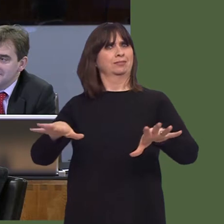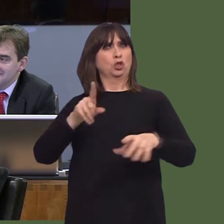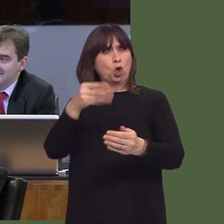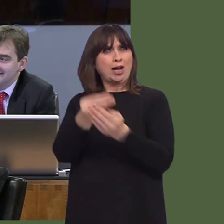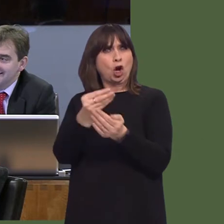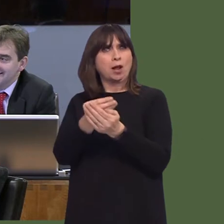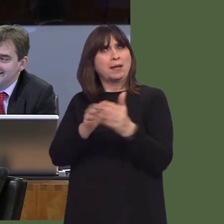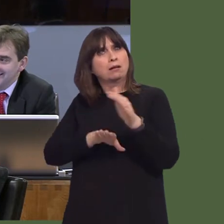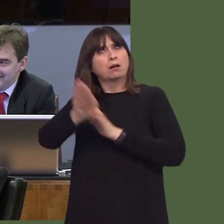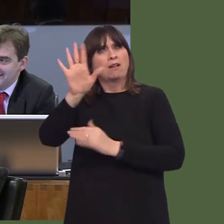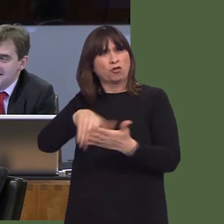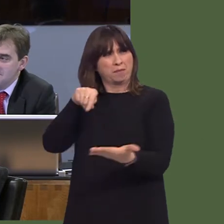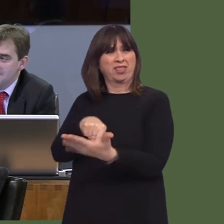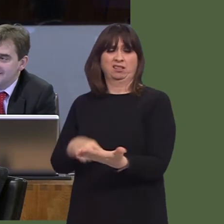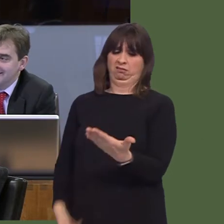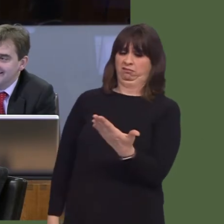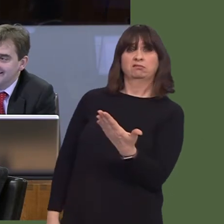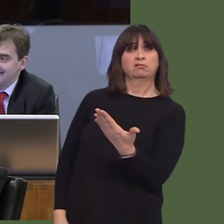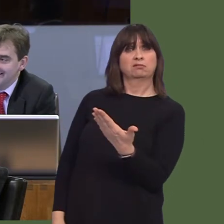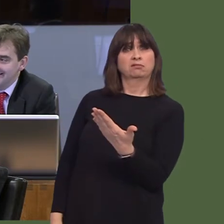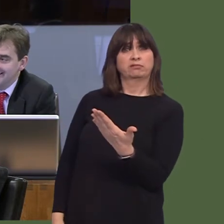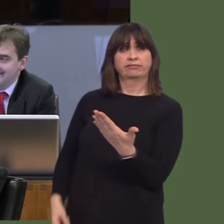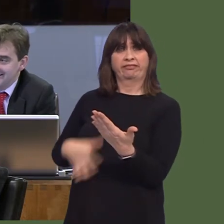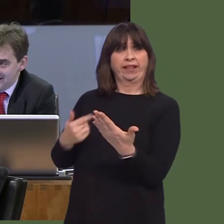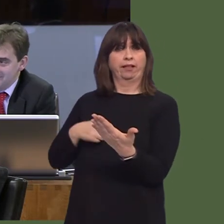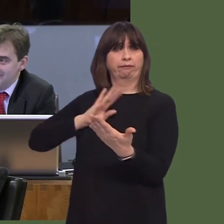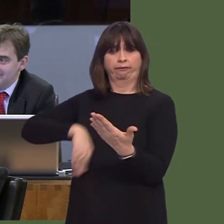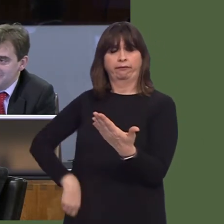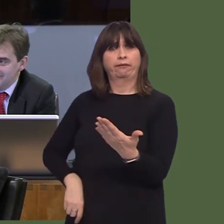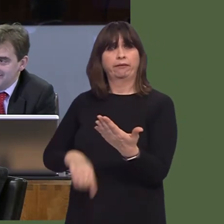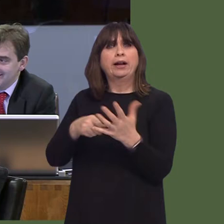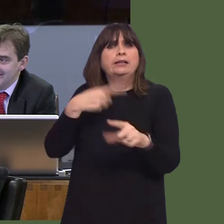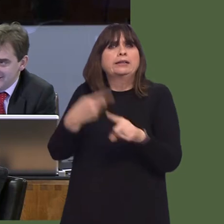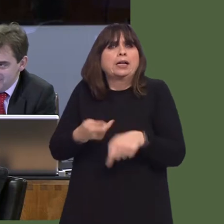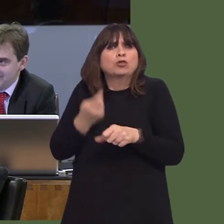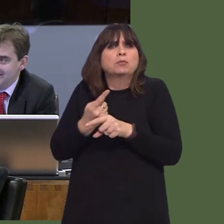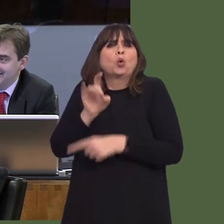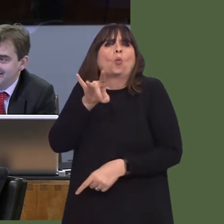to be freely available in a way that it wasn't when I was younger, when loans were not as